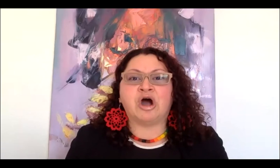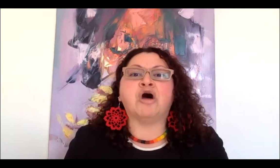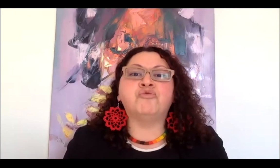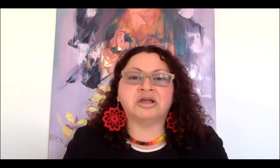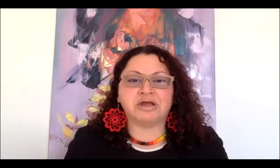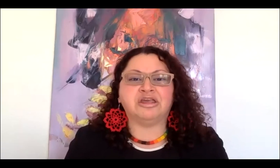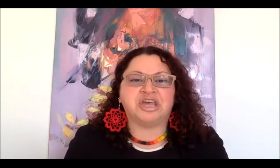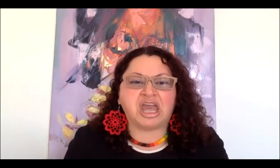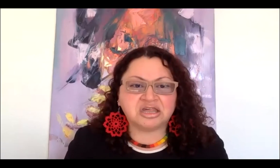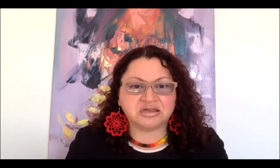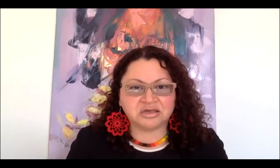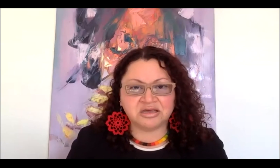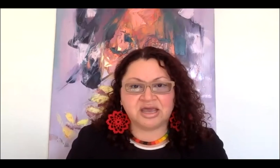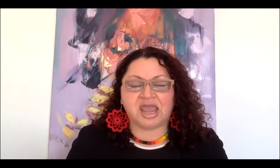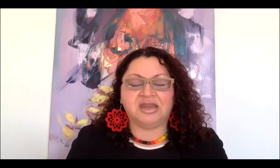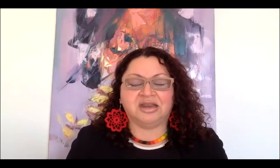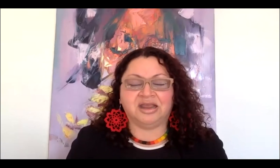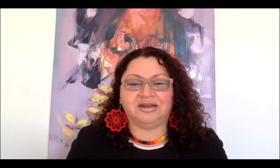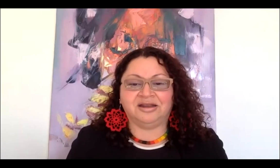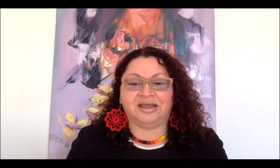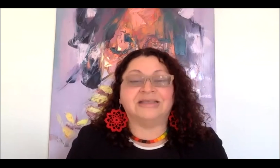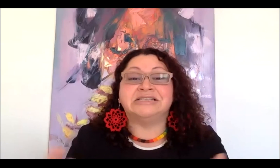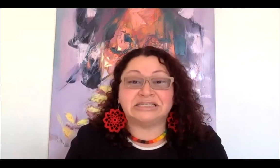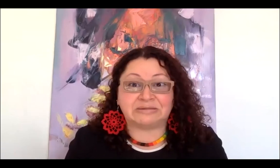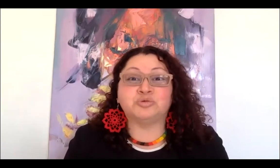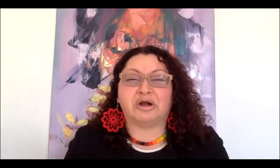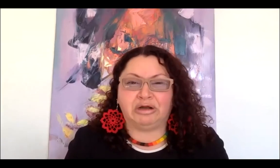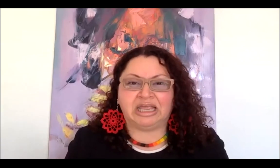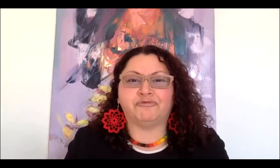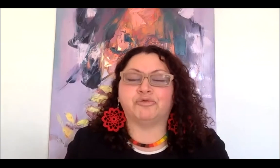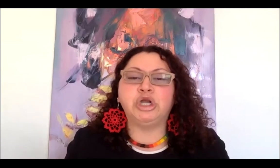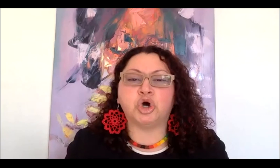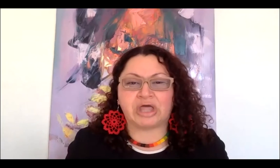and so how we create change in the systems where we live, where we know that